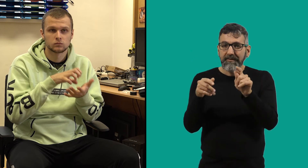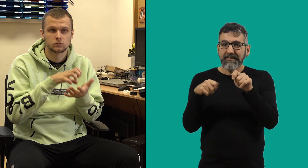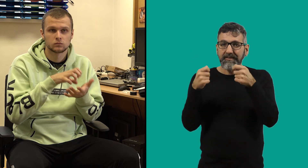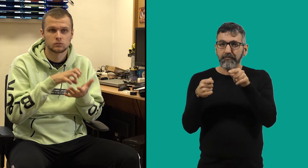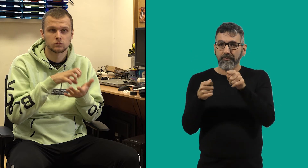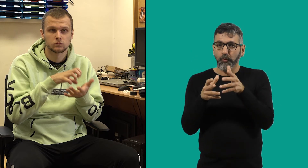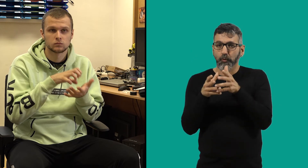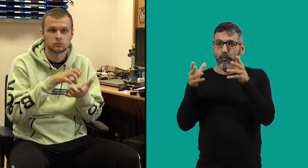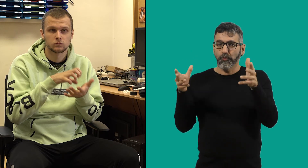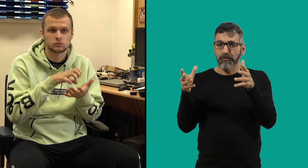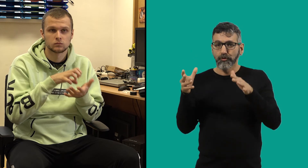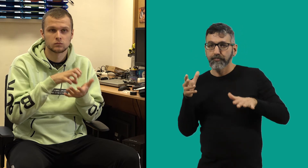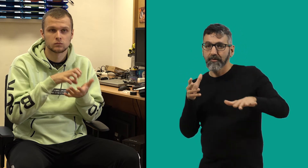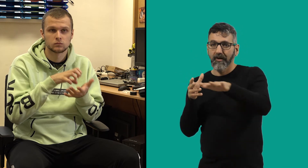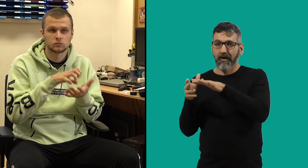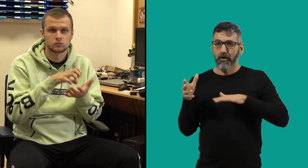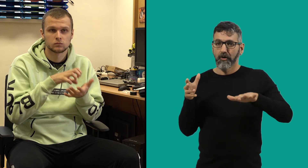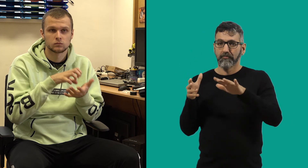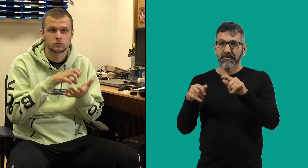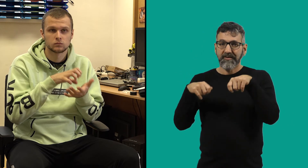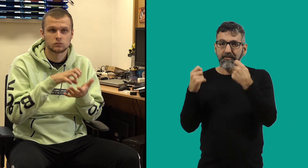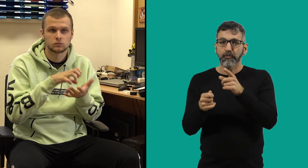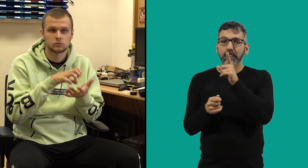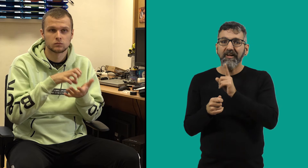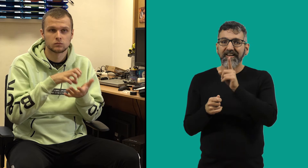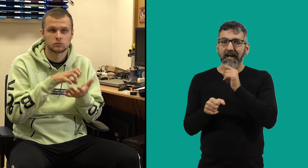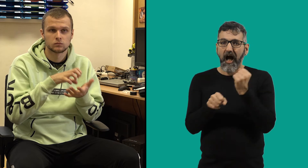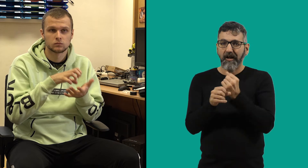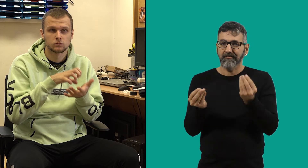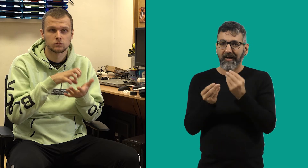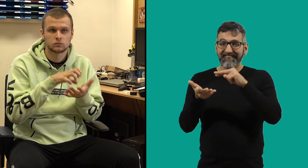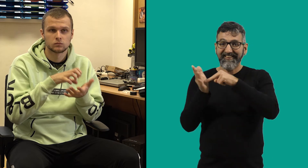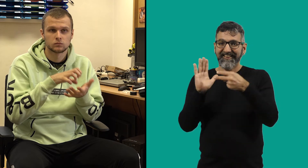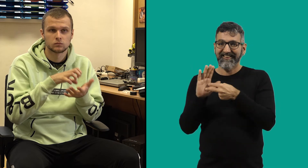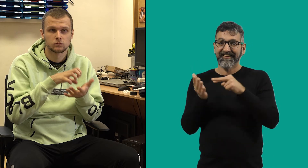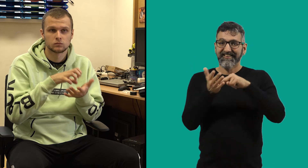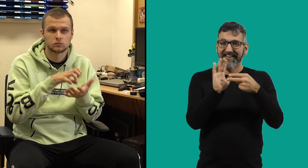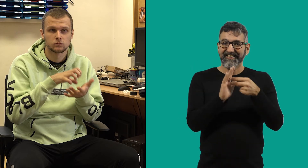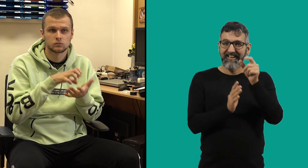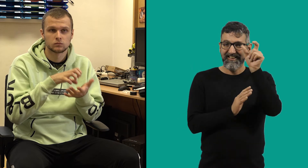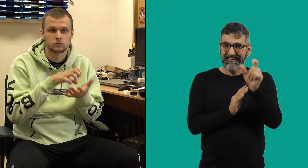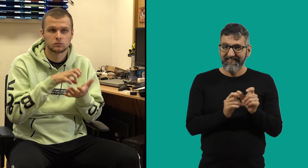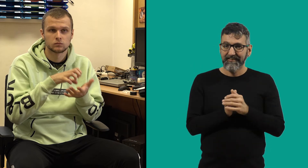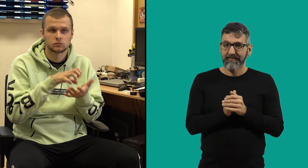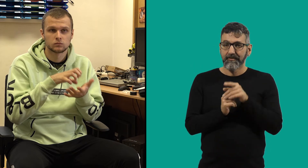it gives him a broader scope. There are few hardware technicians